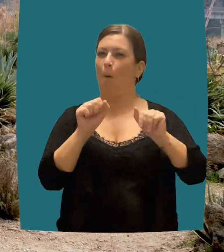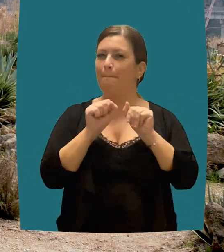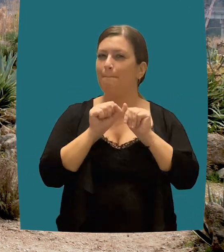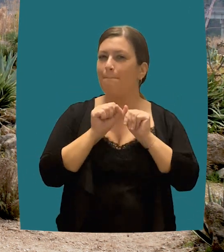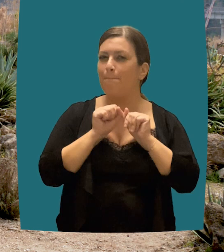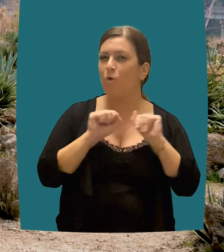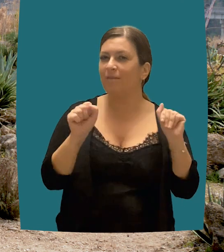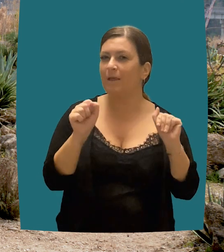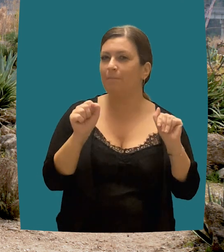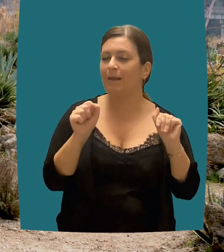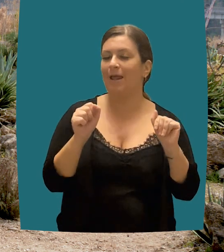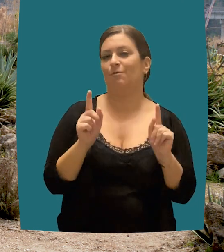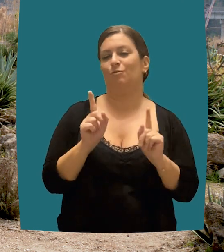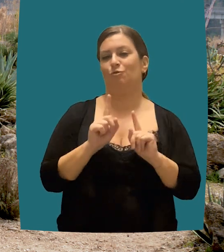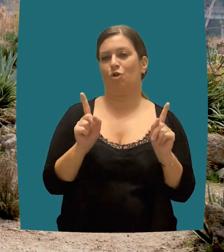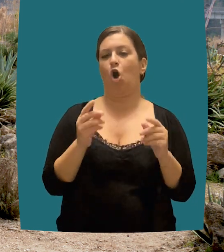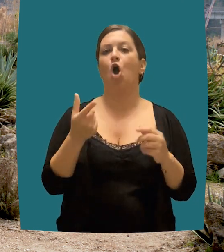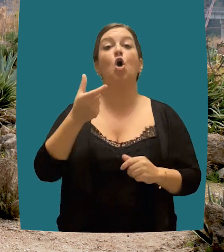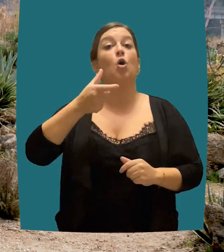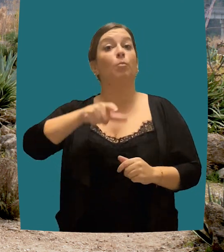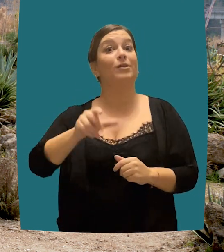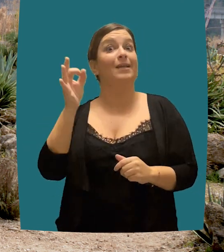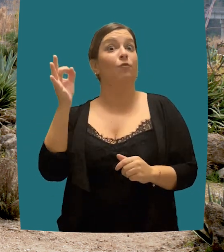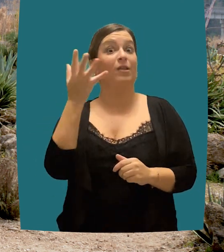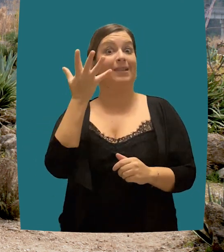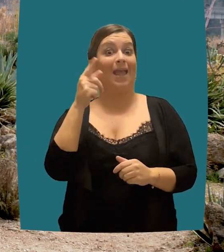to the environment through the use of a waste disposal process